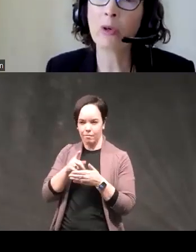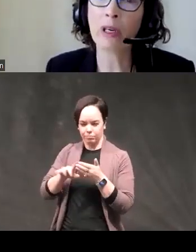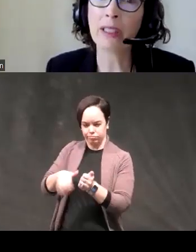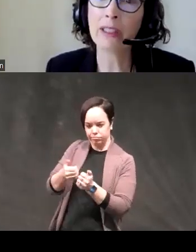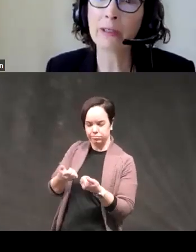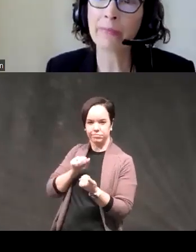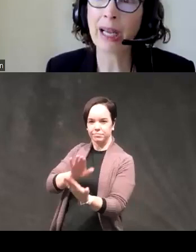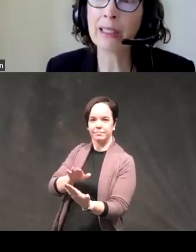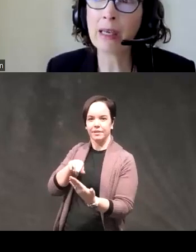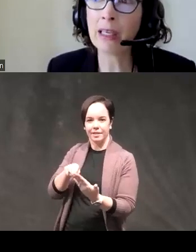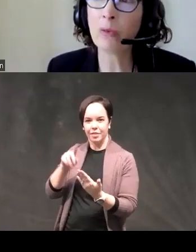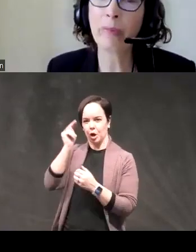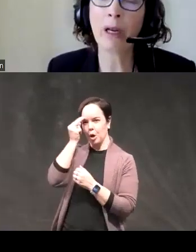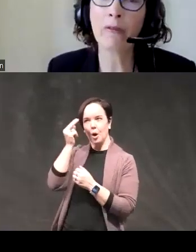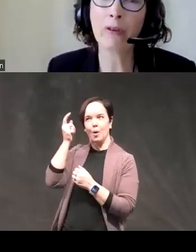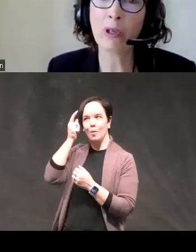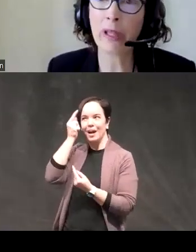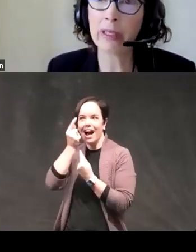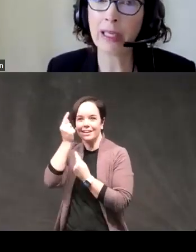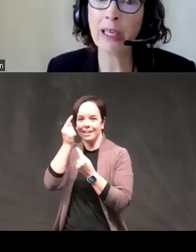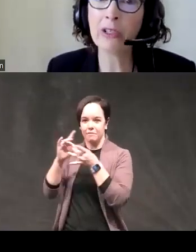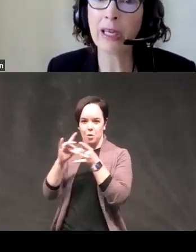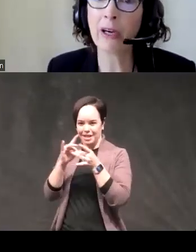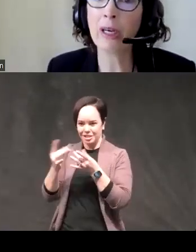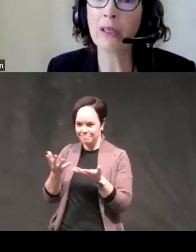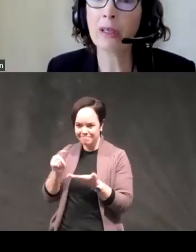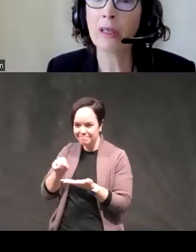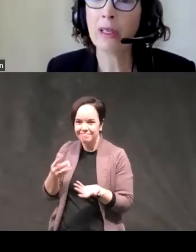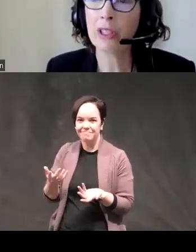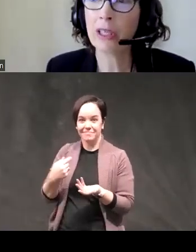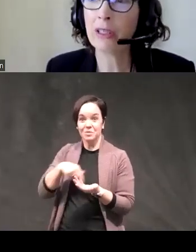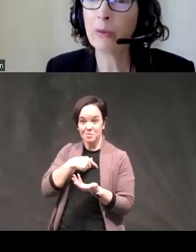correlates that's the hunt we've been on for more than 10 years now and I'll share a little